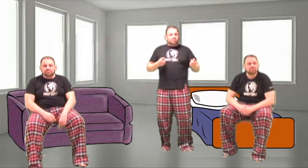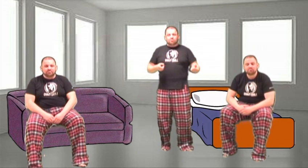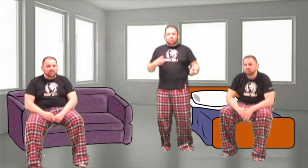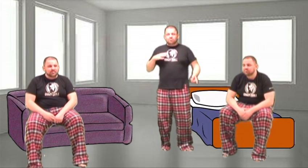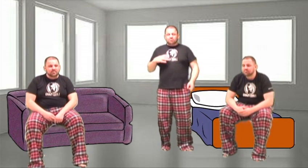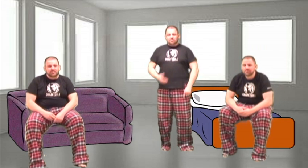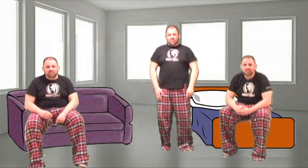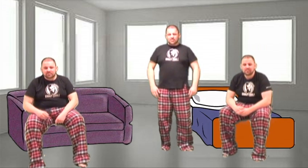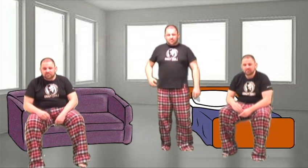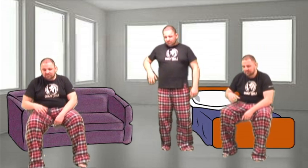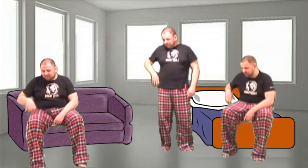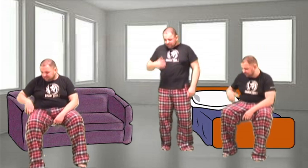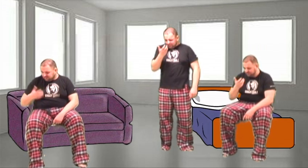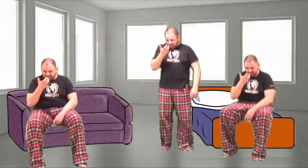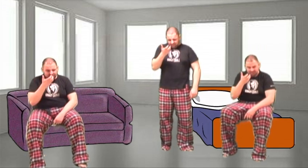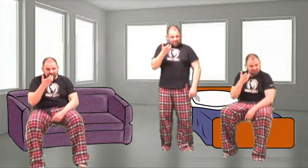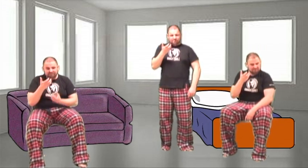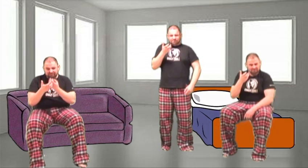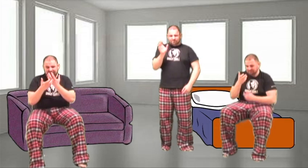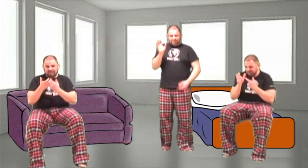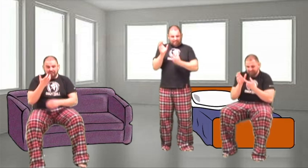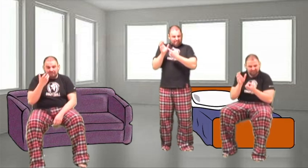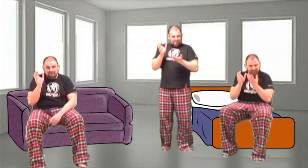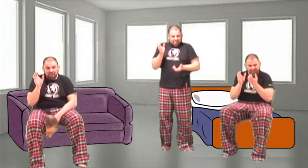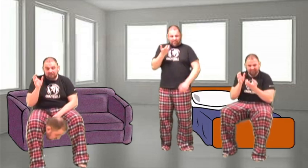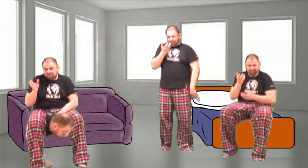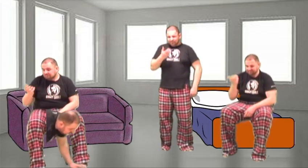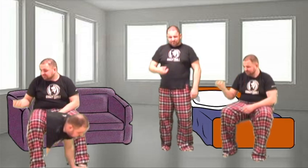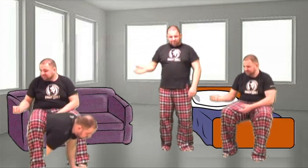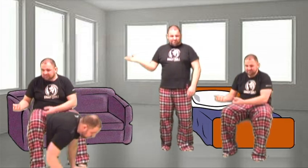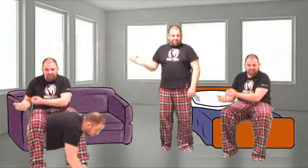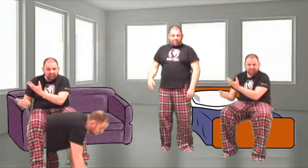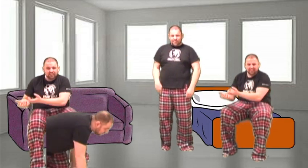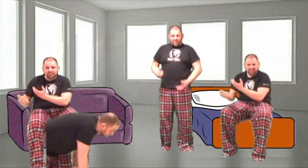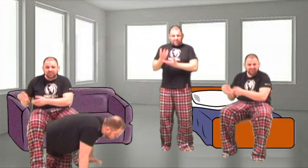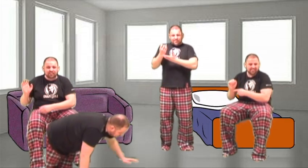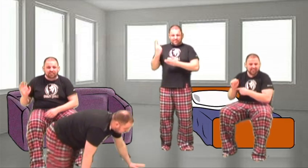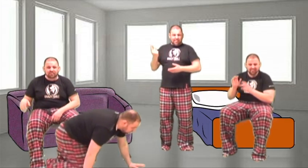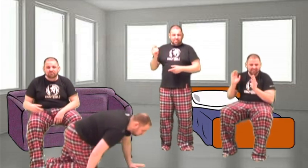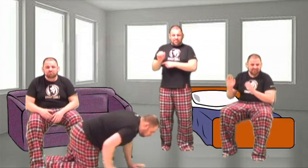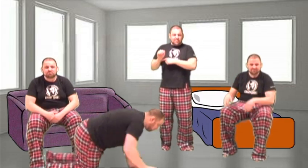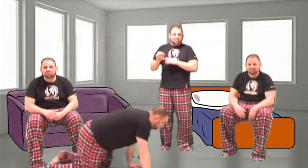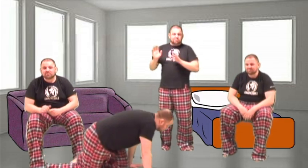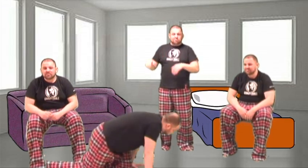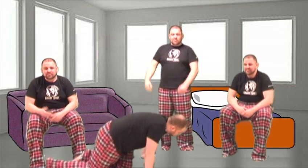Don't feel like picking up my phone so leave a message at the tone